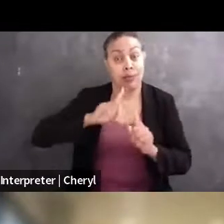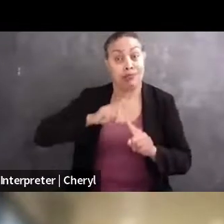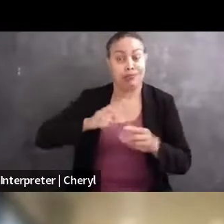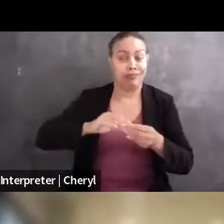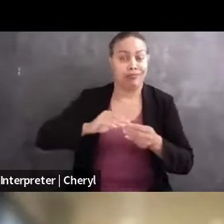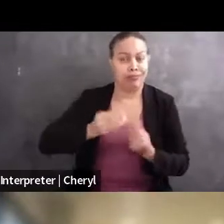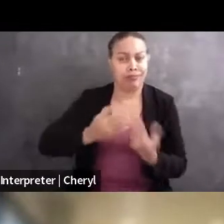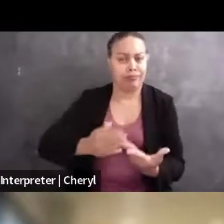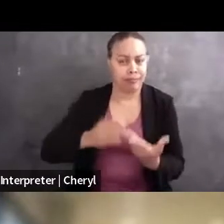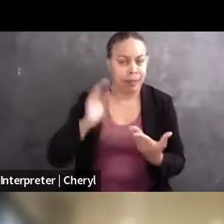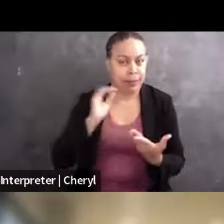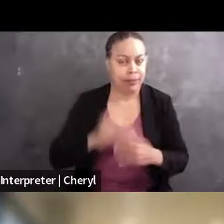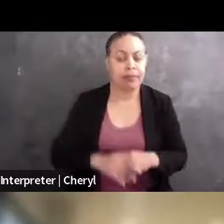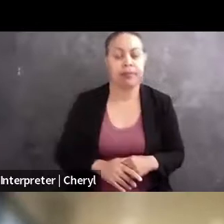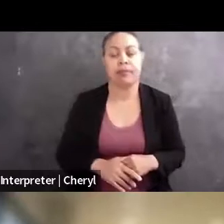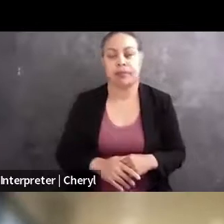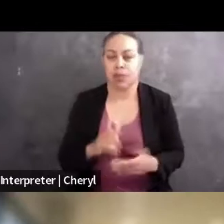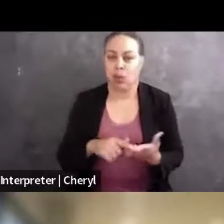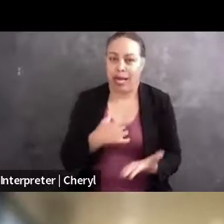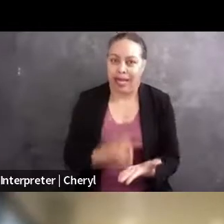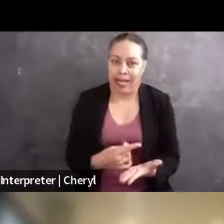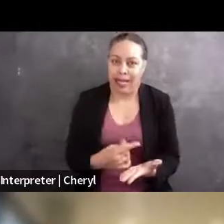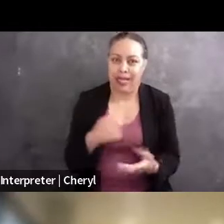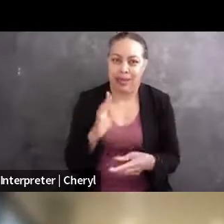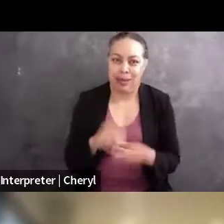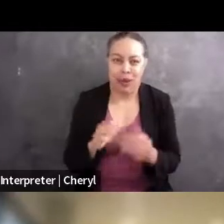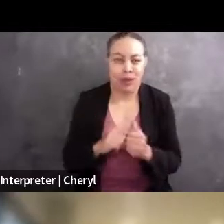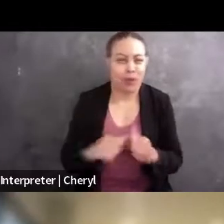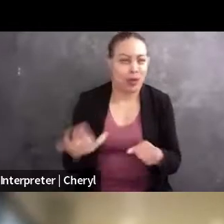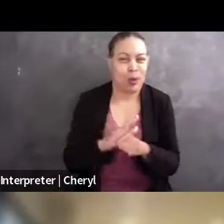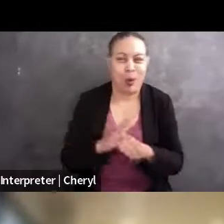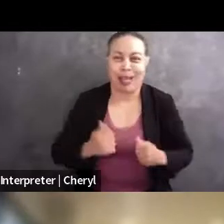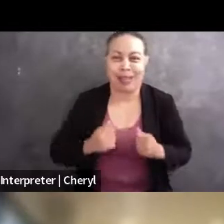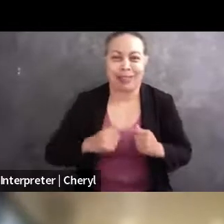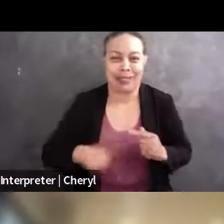So what I like is that I'm involved with kind of the entire lifecycle of a story or a report